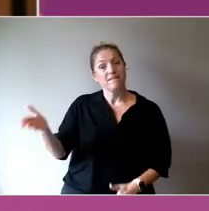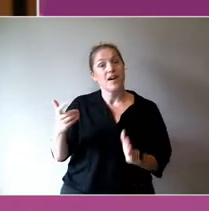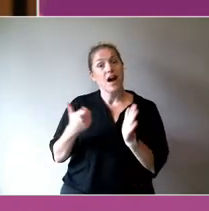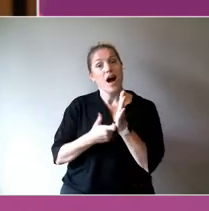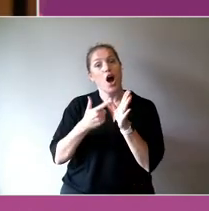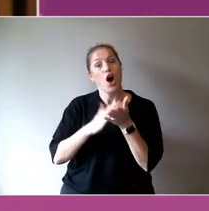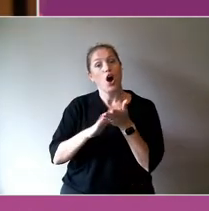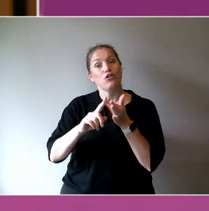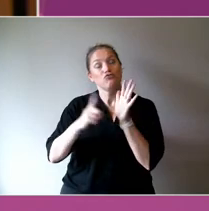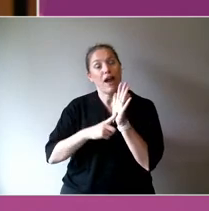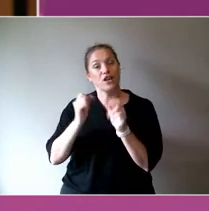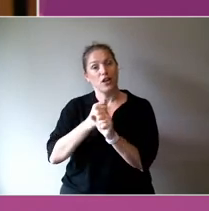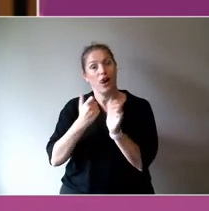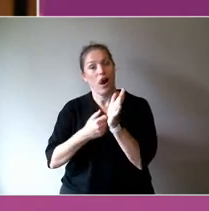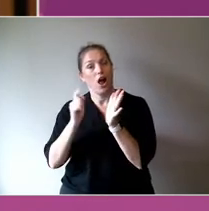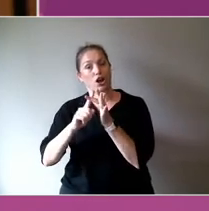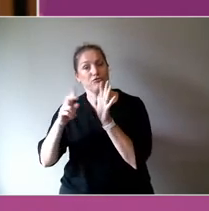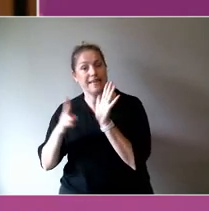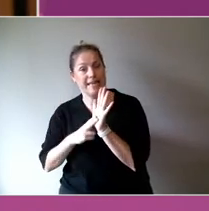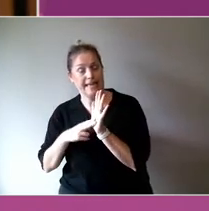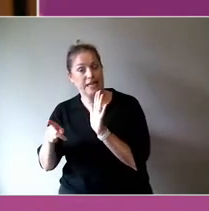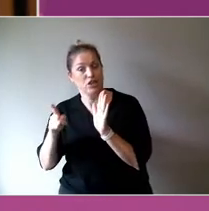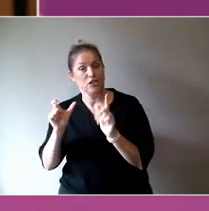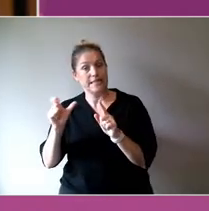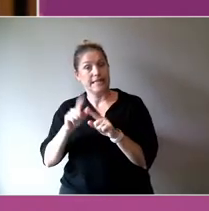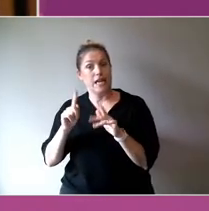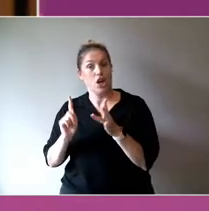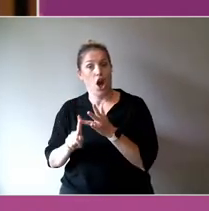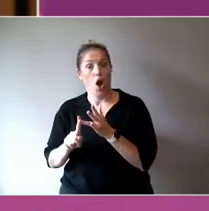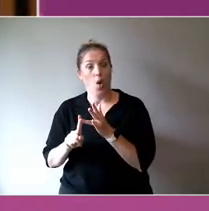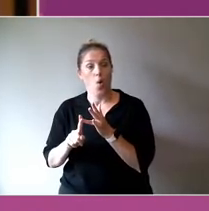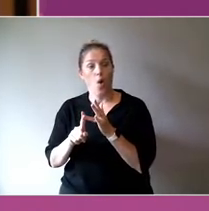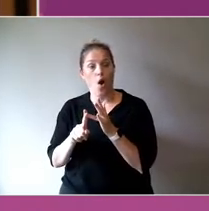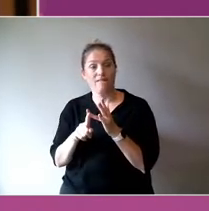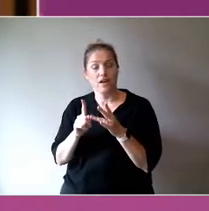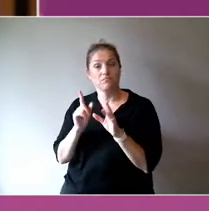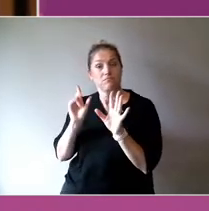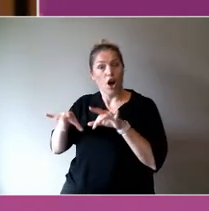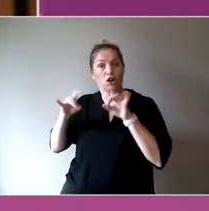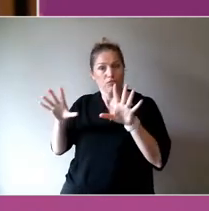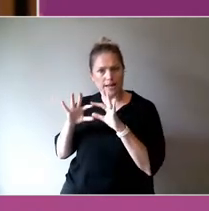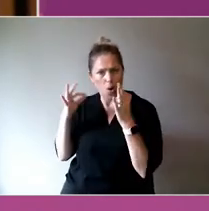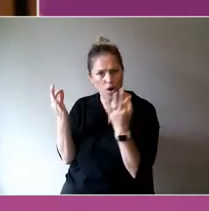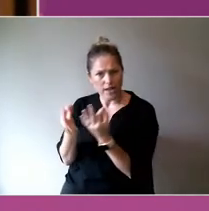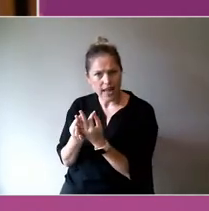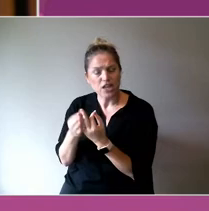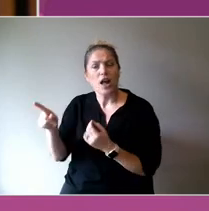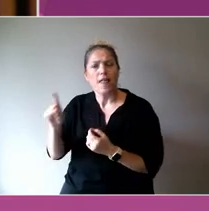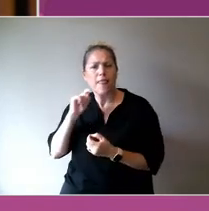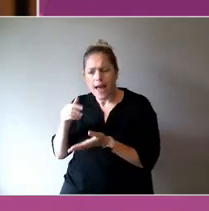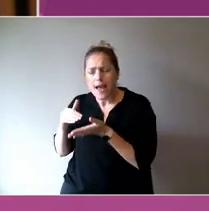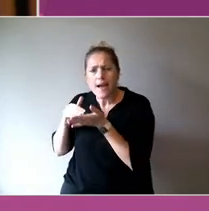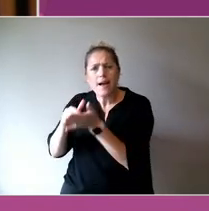A national organisation supporting all Australians affected by complex mental health issues and